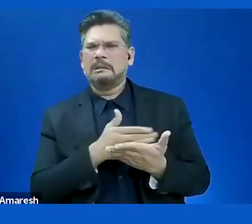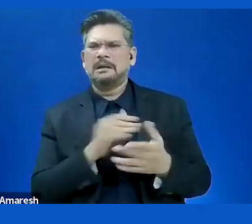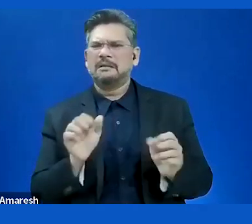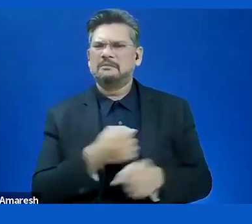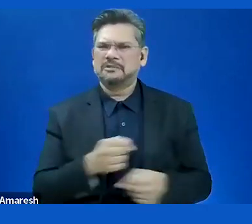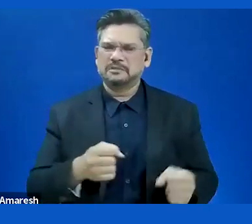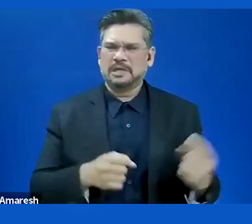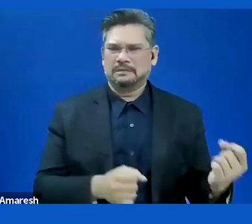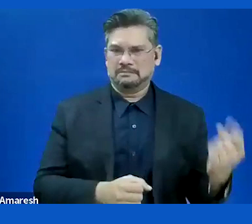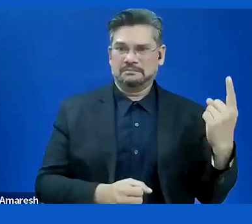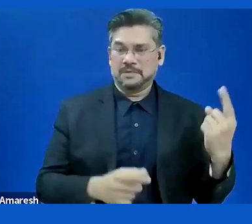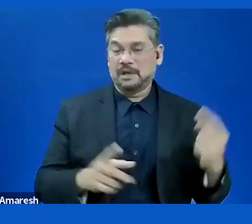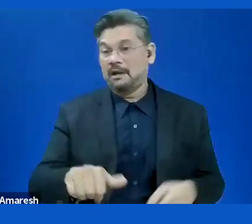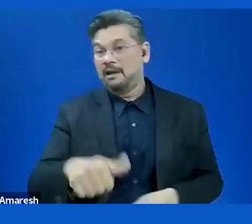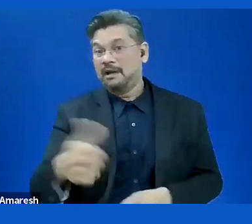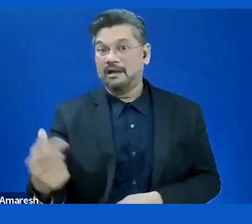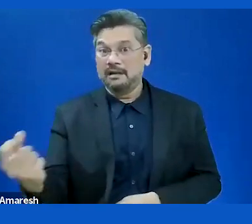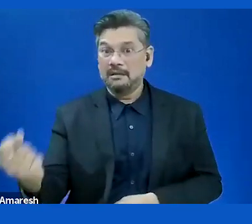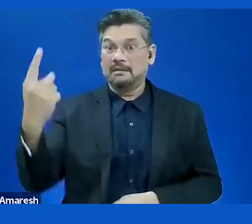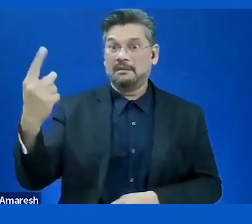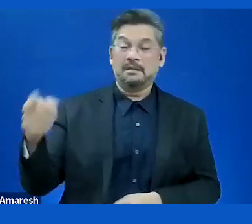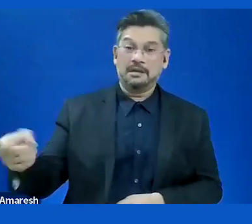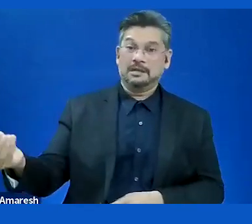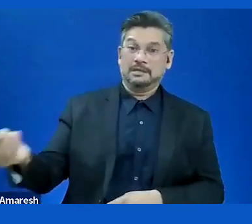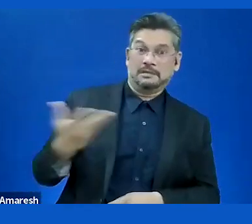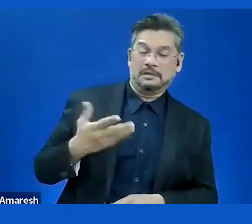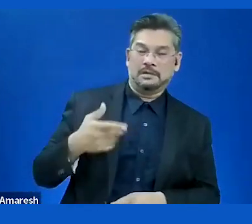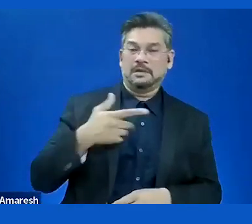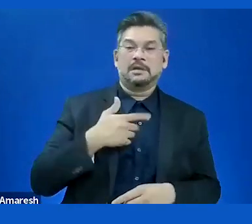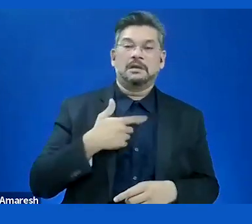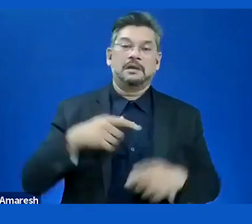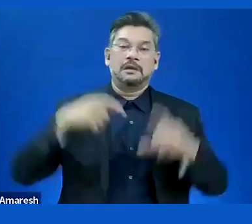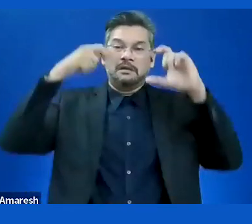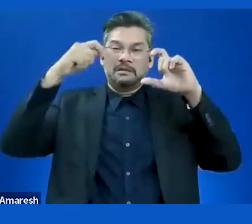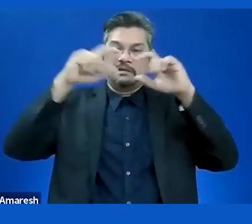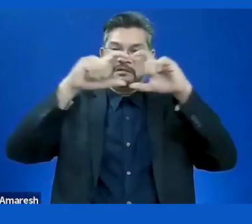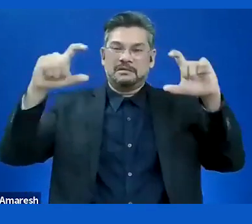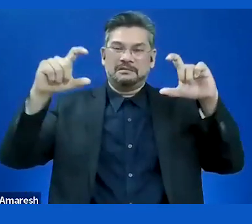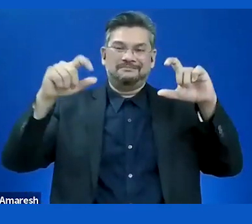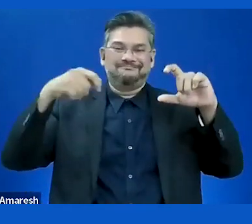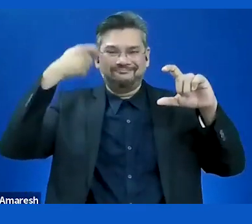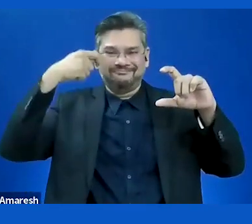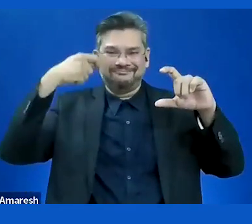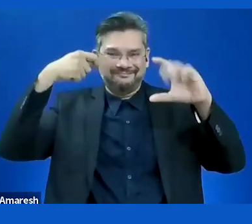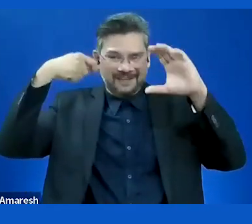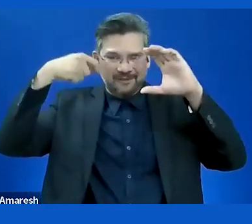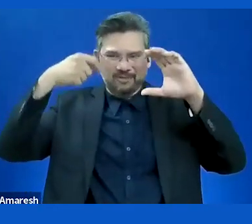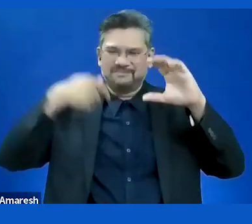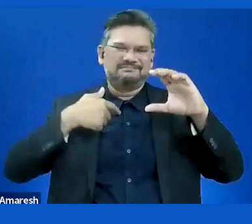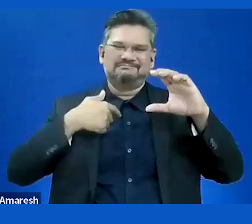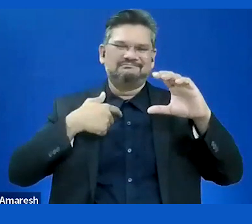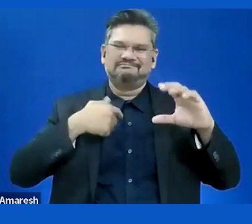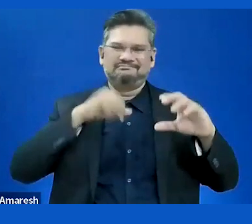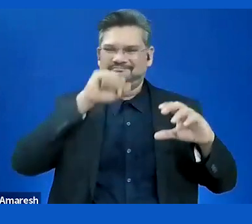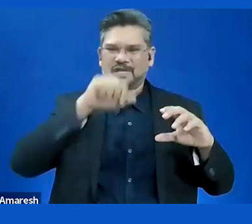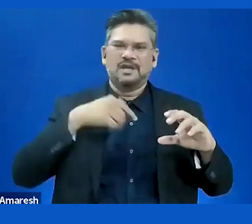text from the film. Don't give me the film. Just give me the text. So ... I mean, there are so many